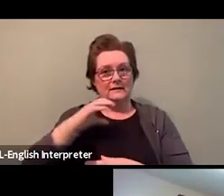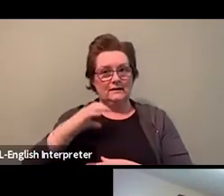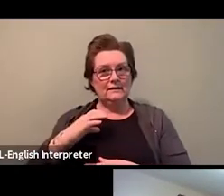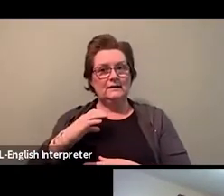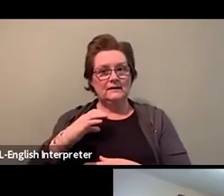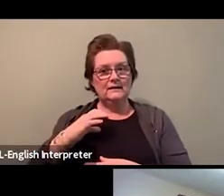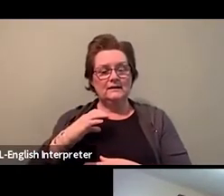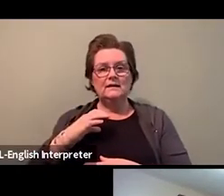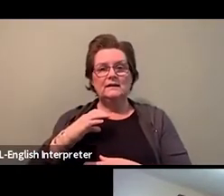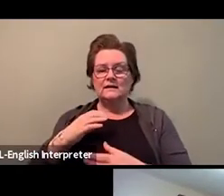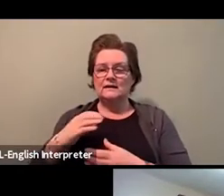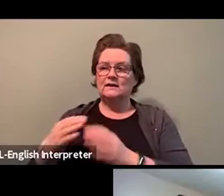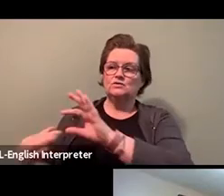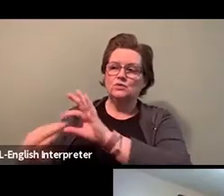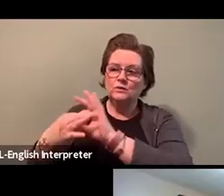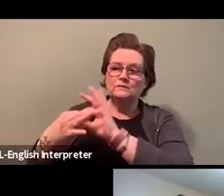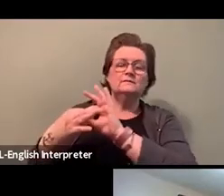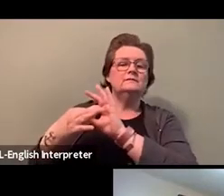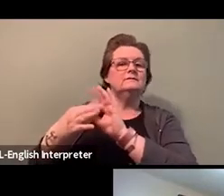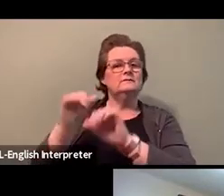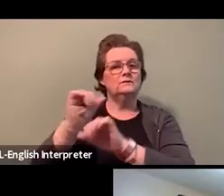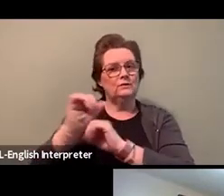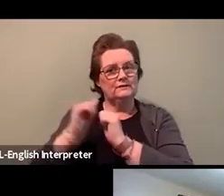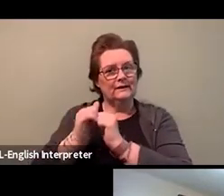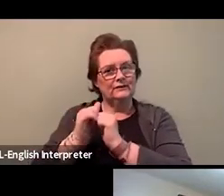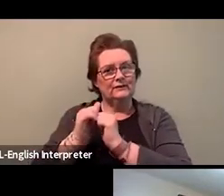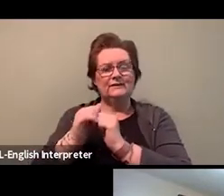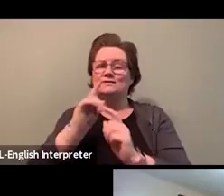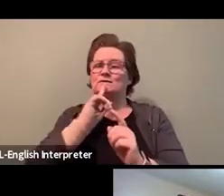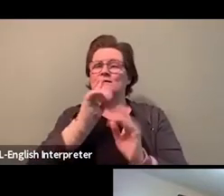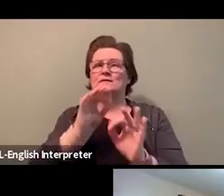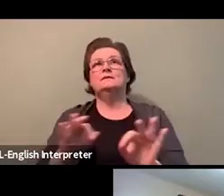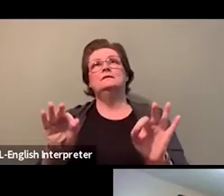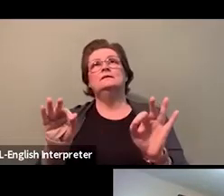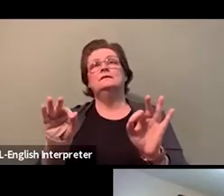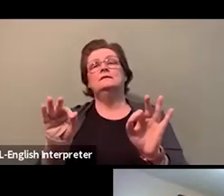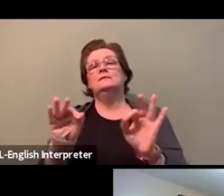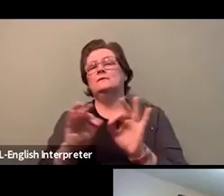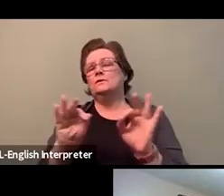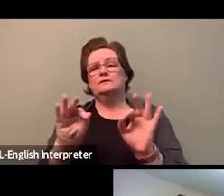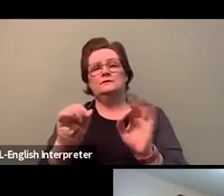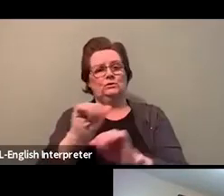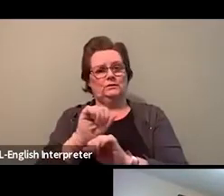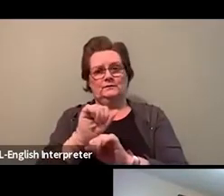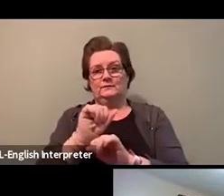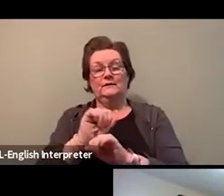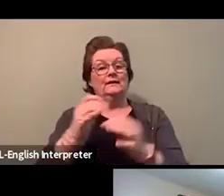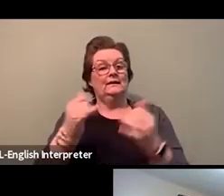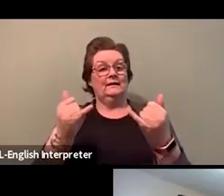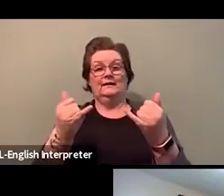You know, this work is more critical than ever. And we have to talk about COVID-19,